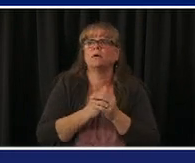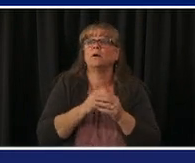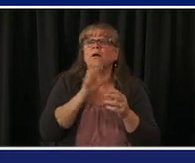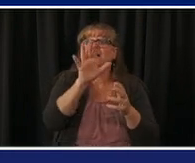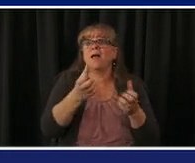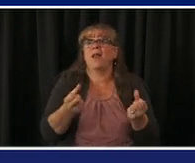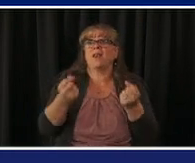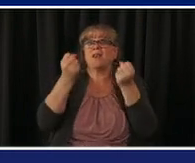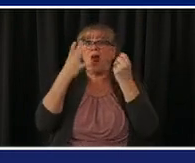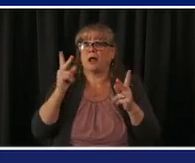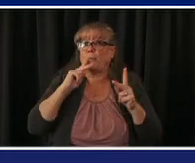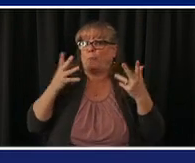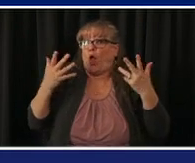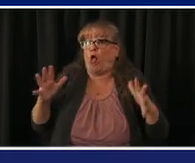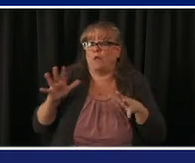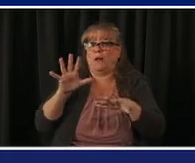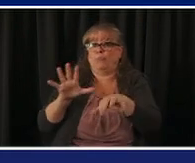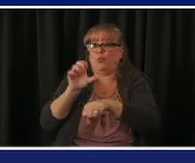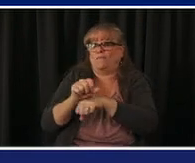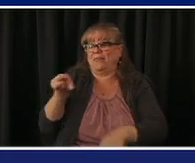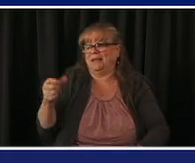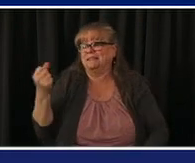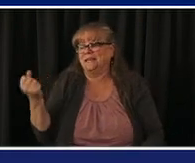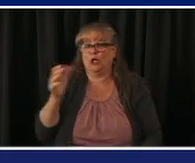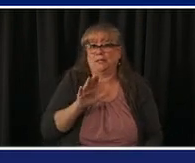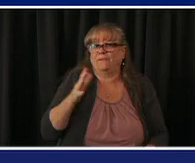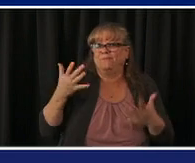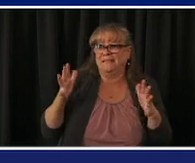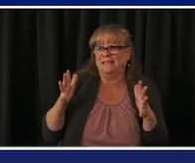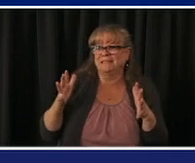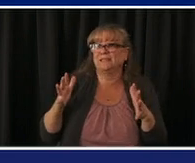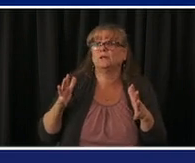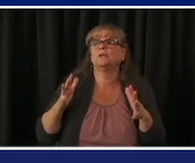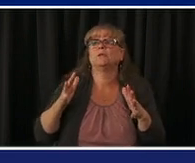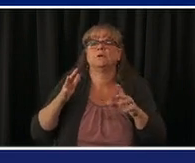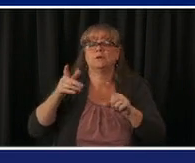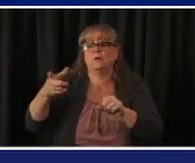and they set them up while it was um the phase one before so they're mostly taken up by the